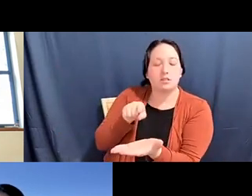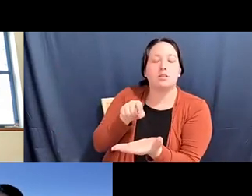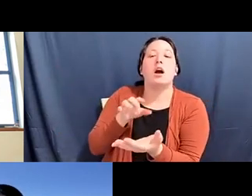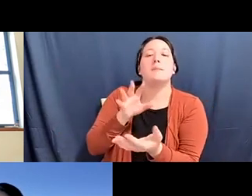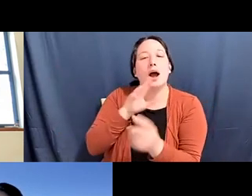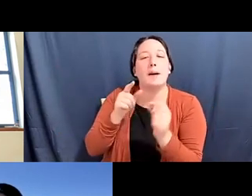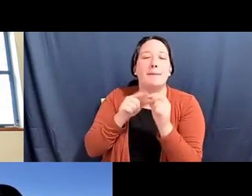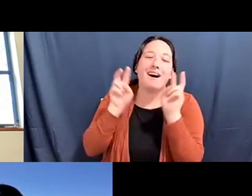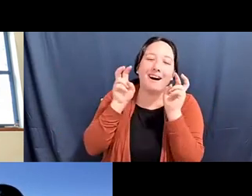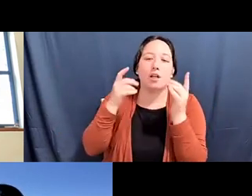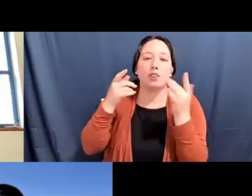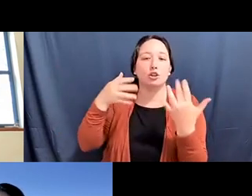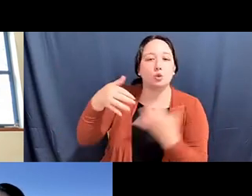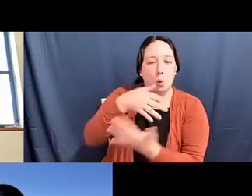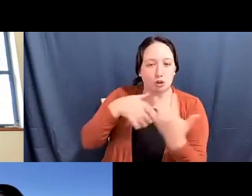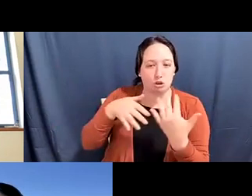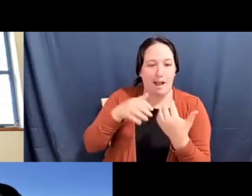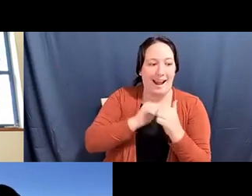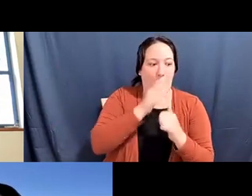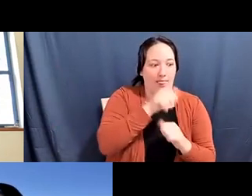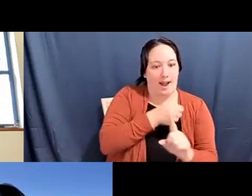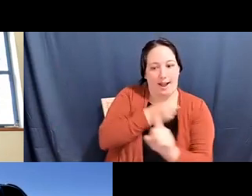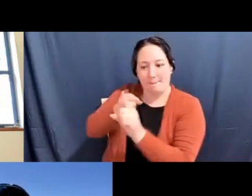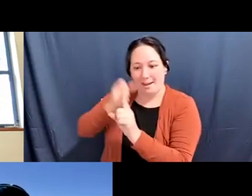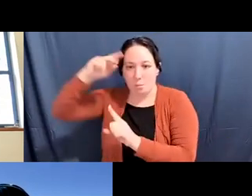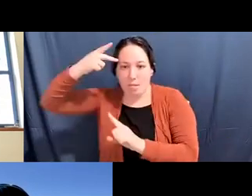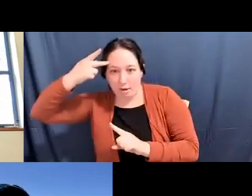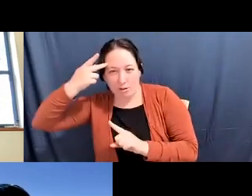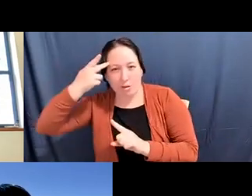Diane Fujino: as it's linked to the political, so that also leads us to thinking about the